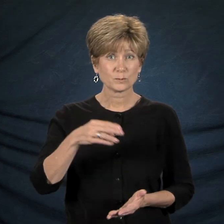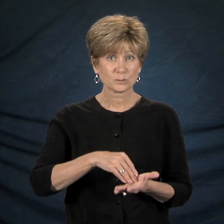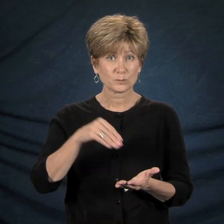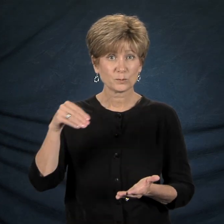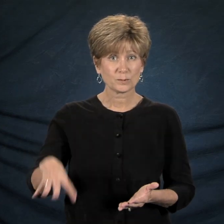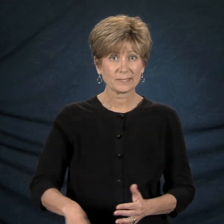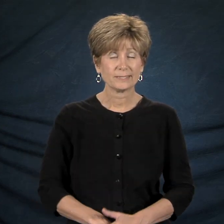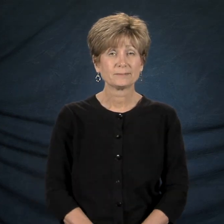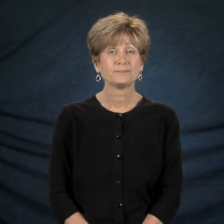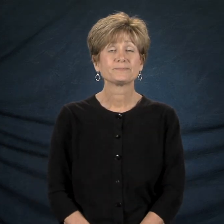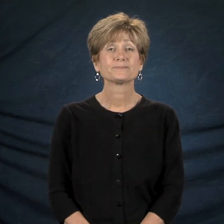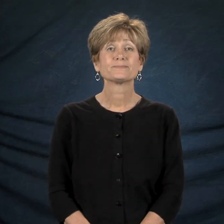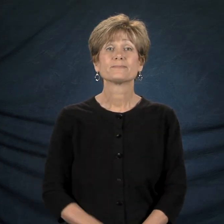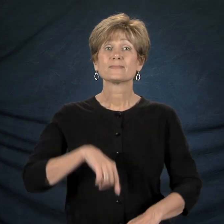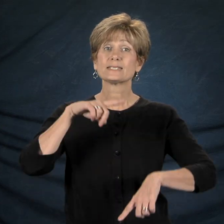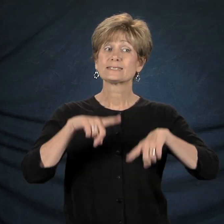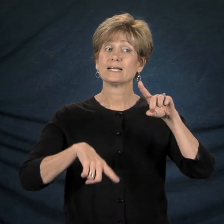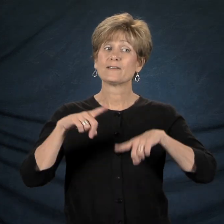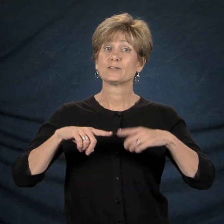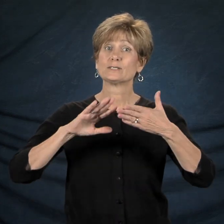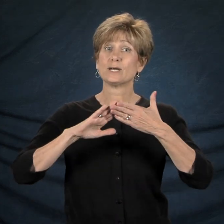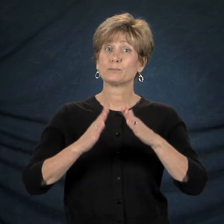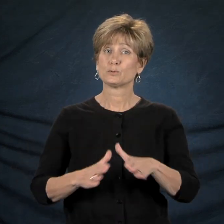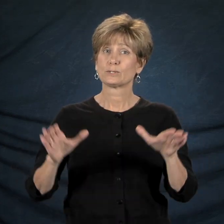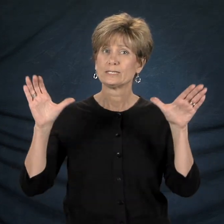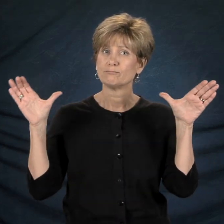are diverse communities implementing a rigorous